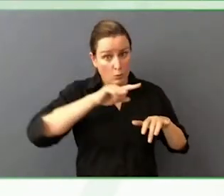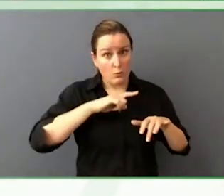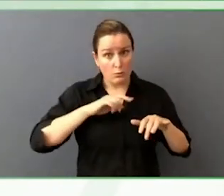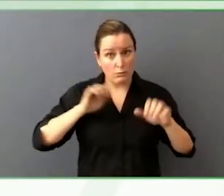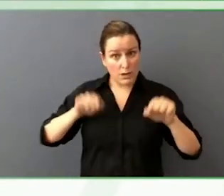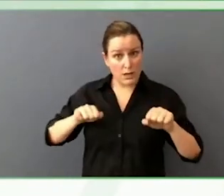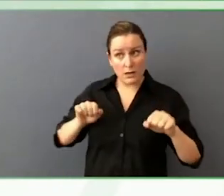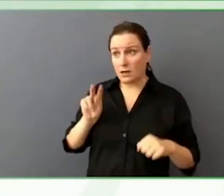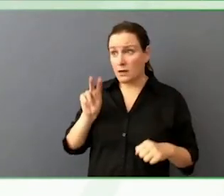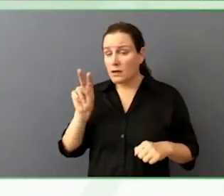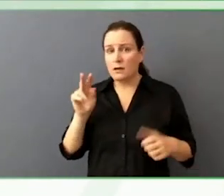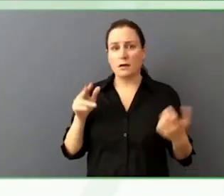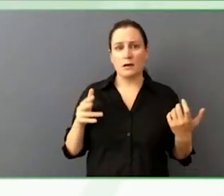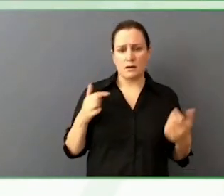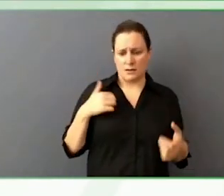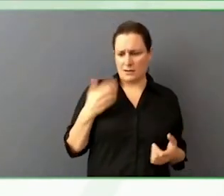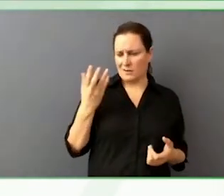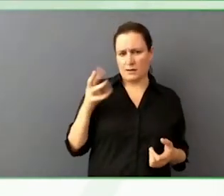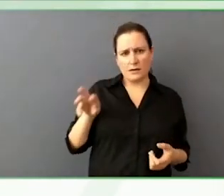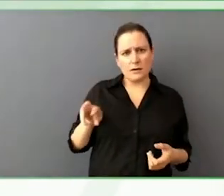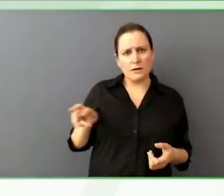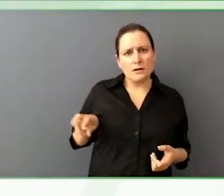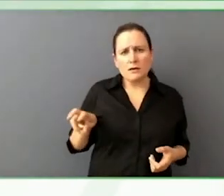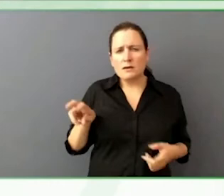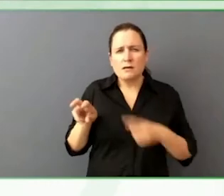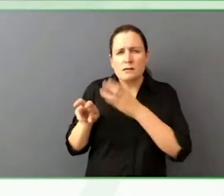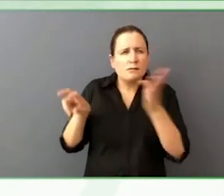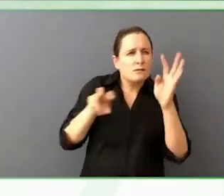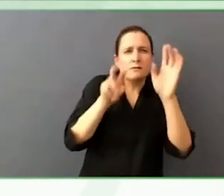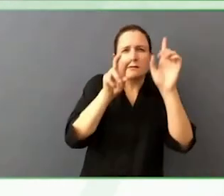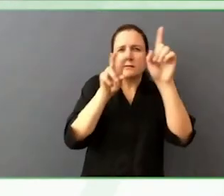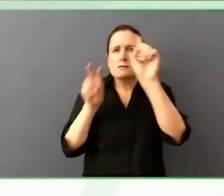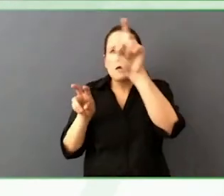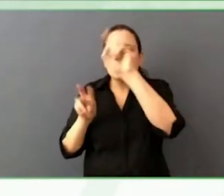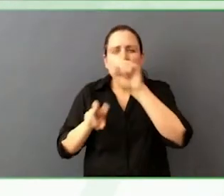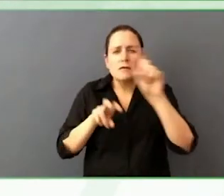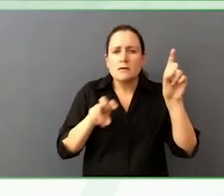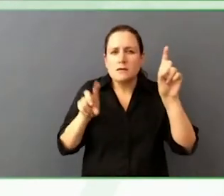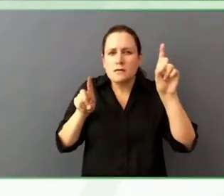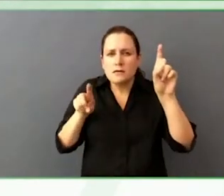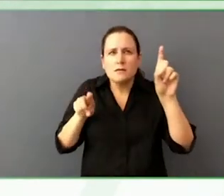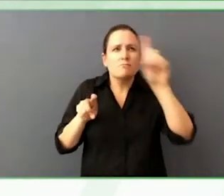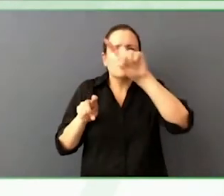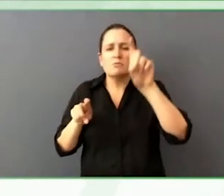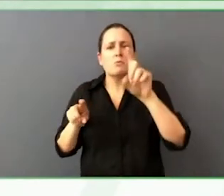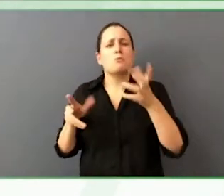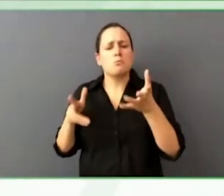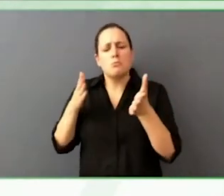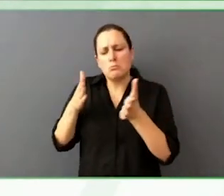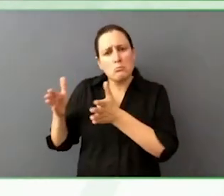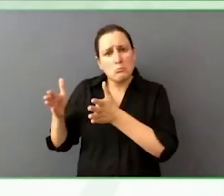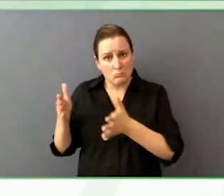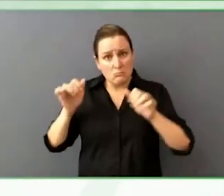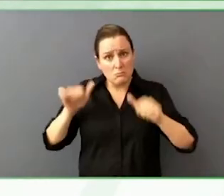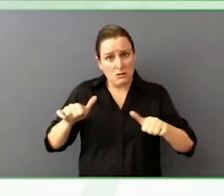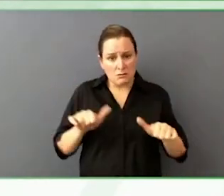We have hover content that is popular, maps, and something I have